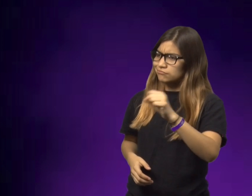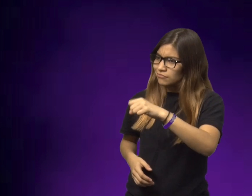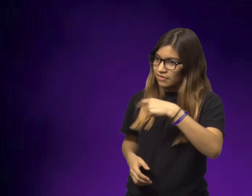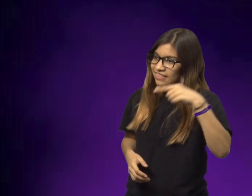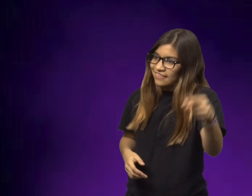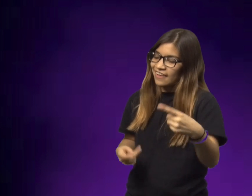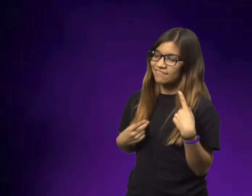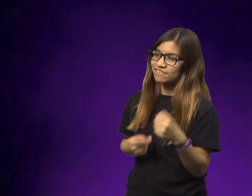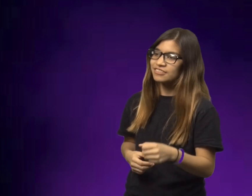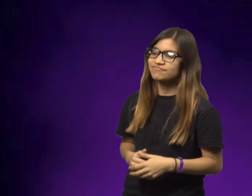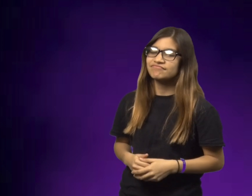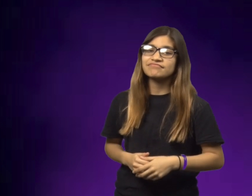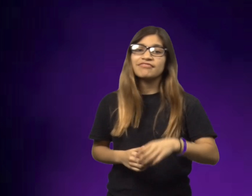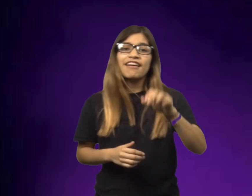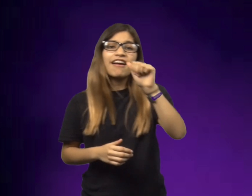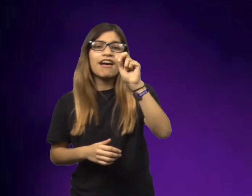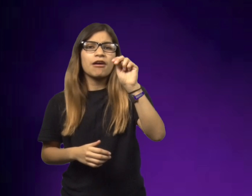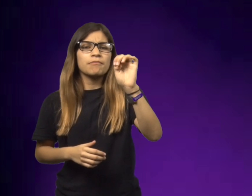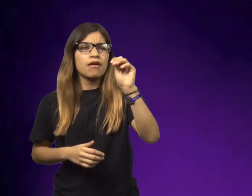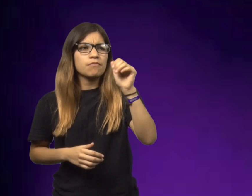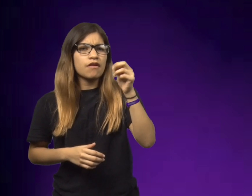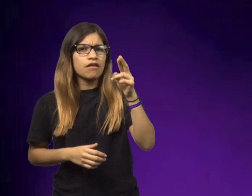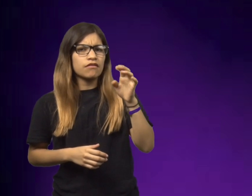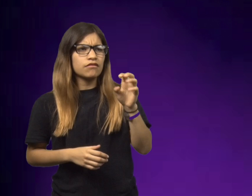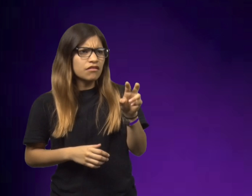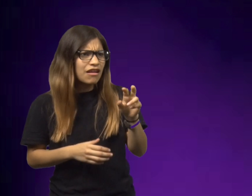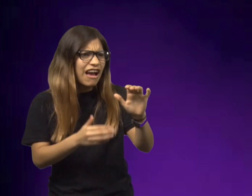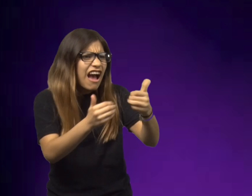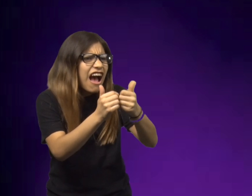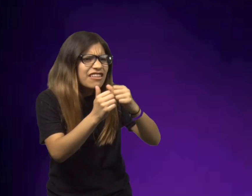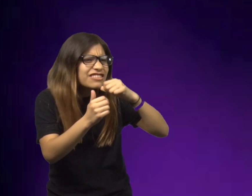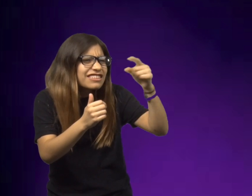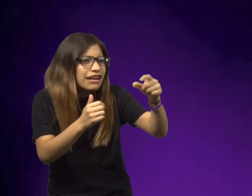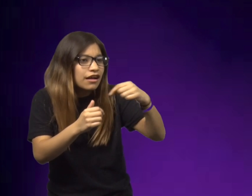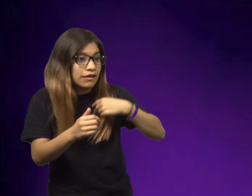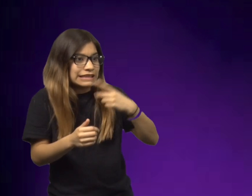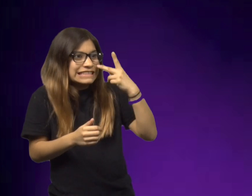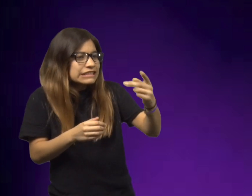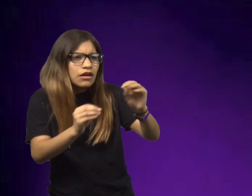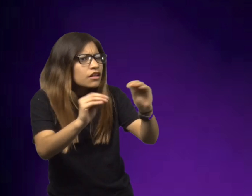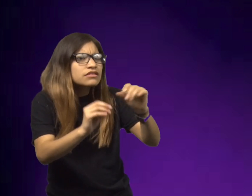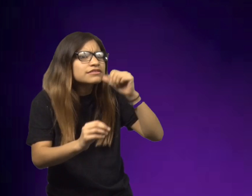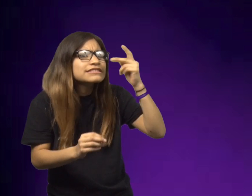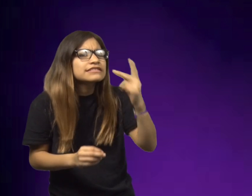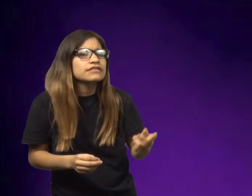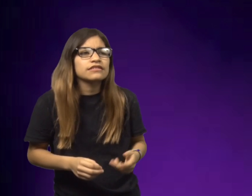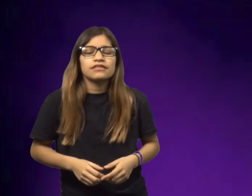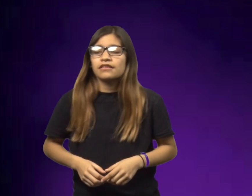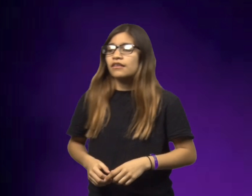And her uncle responded and said, yeah, they were actually there. Annemarie said, how? I didn't see anyone.